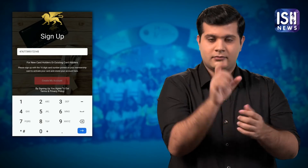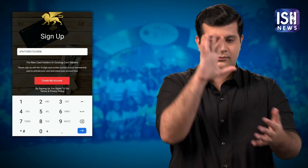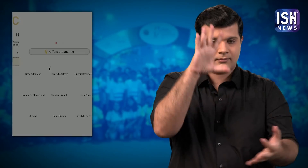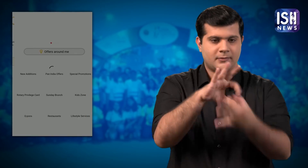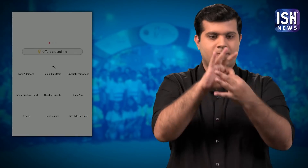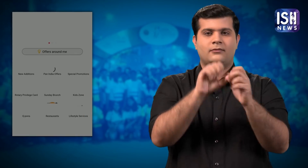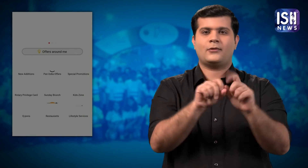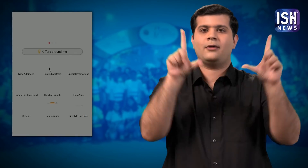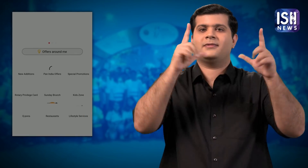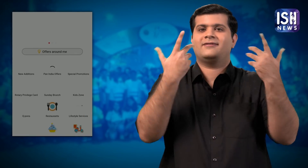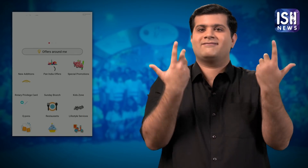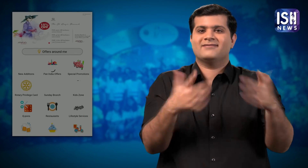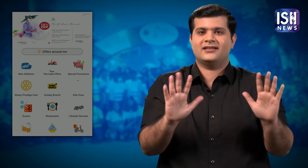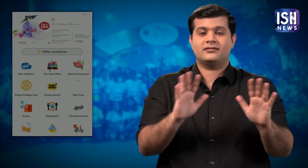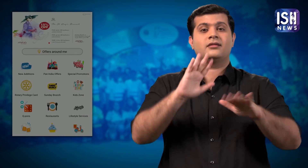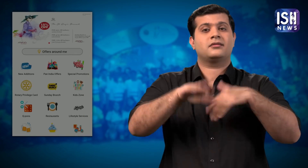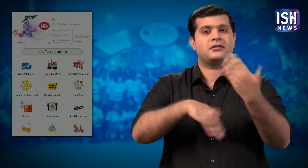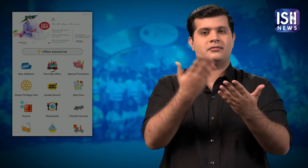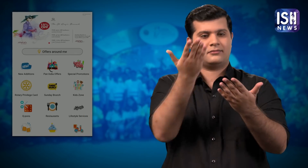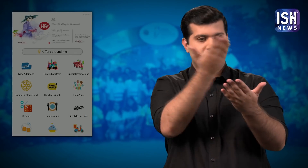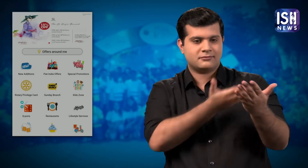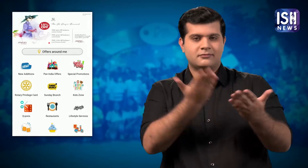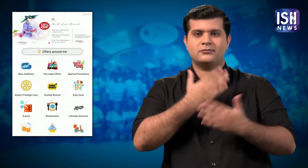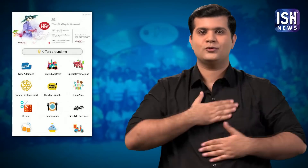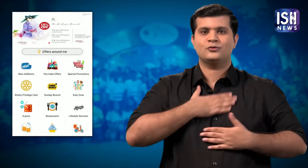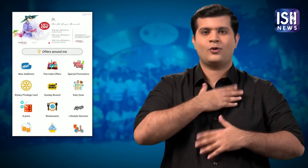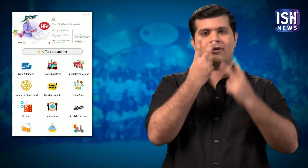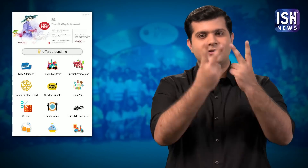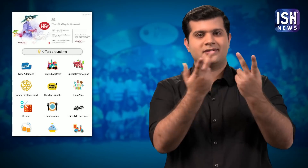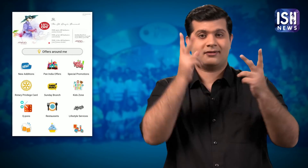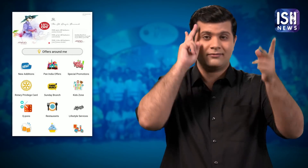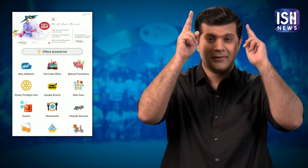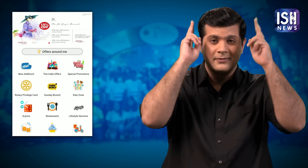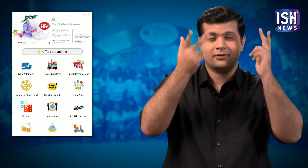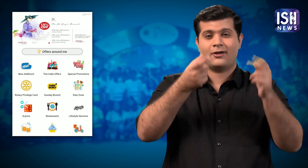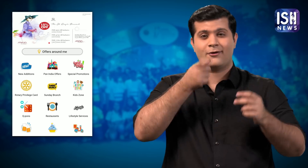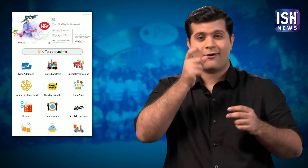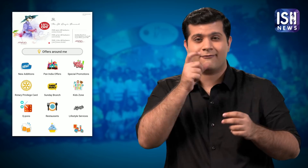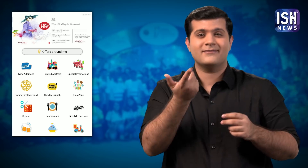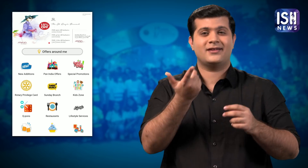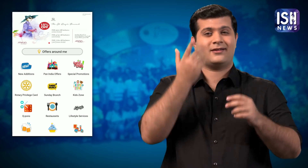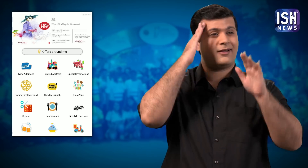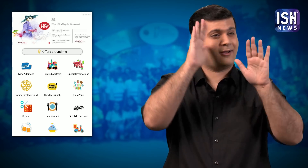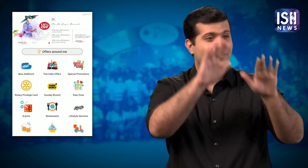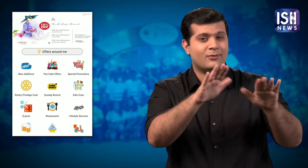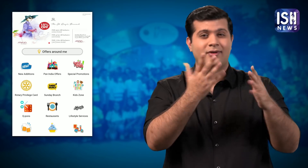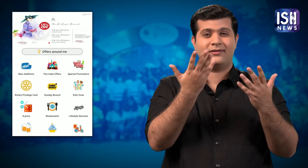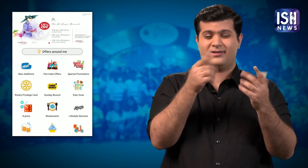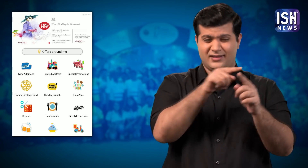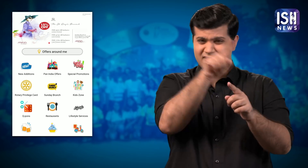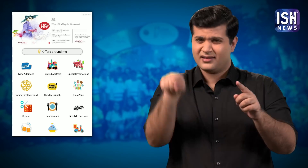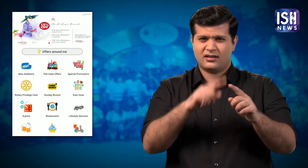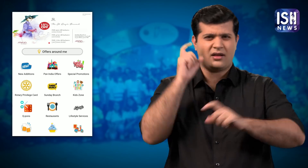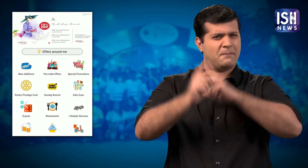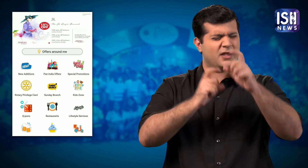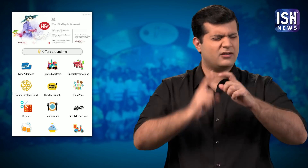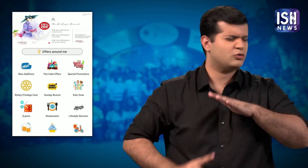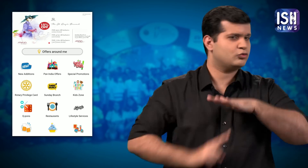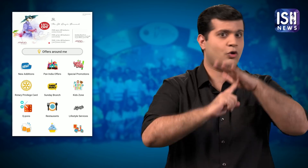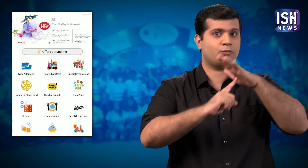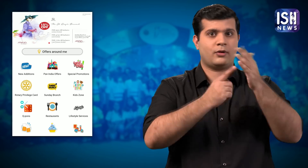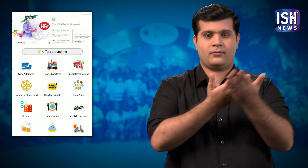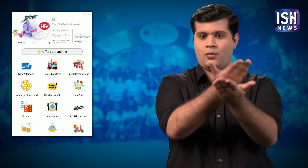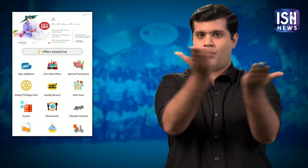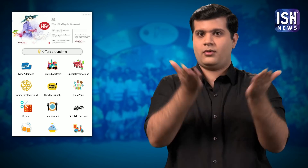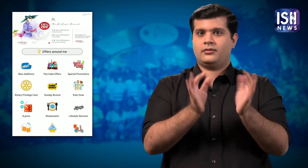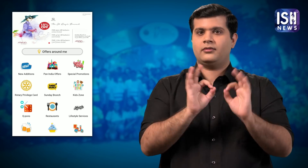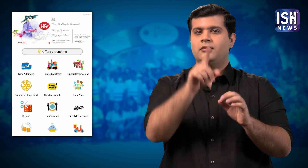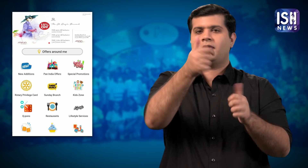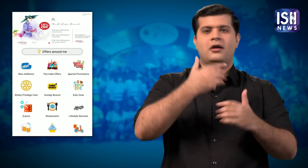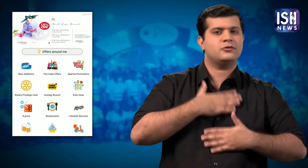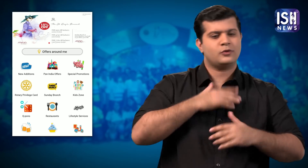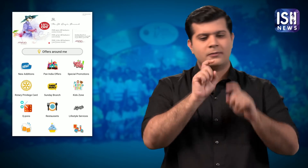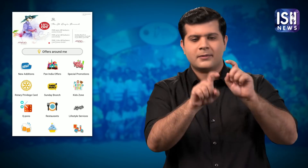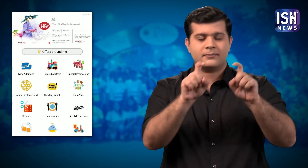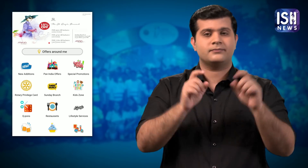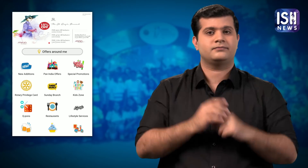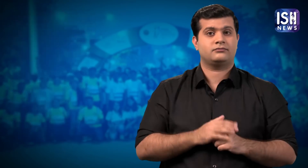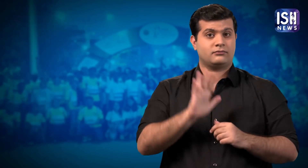Then you are all set to use the App and make use of discounts from premiere companies.